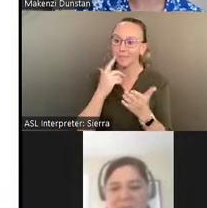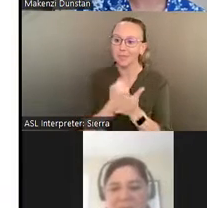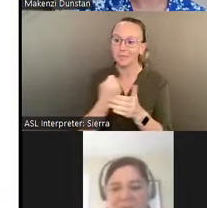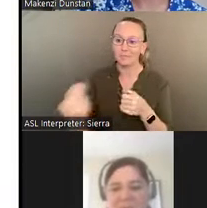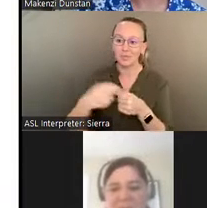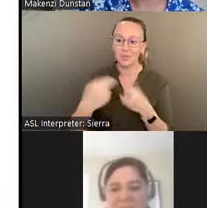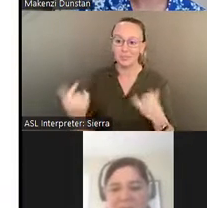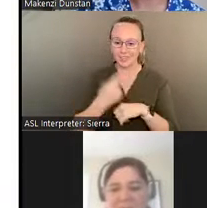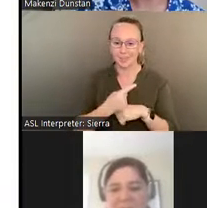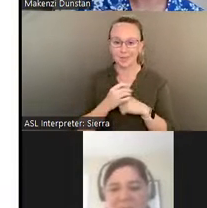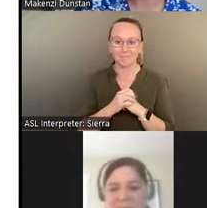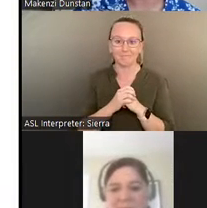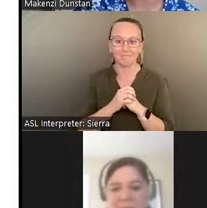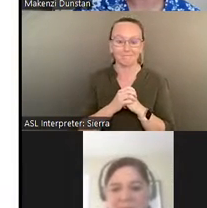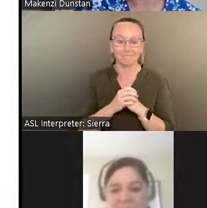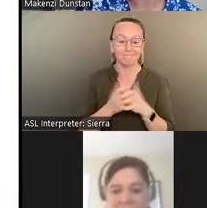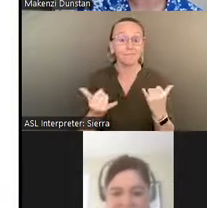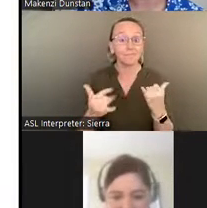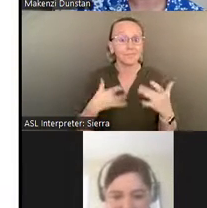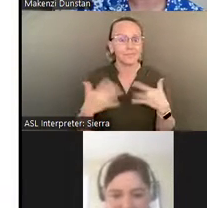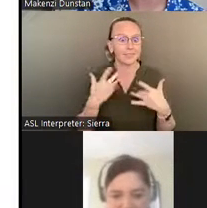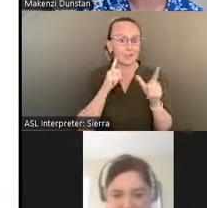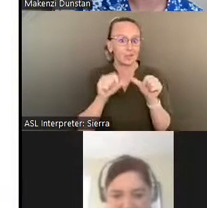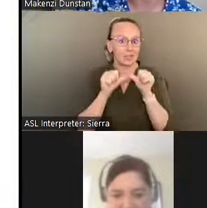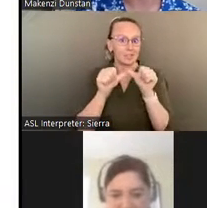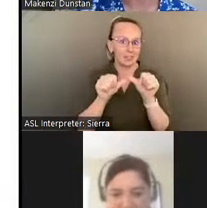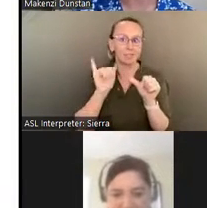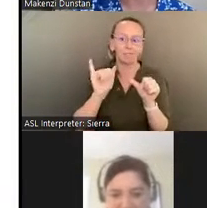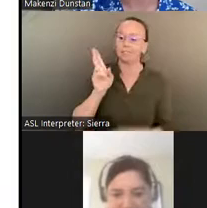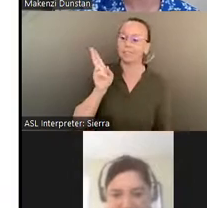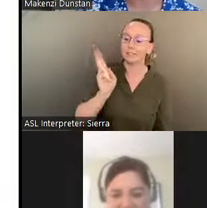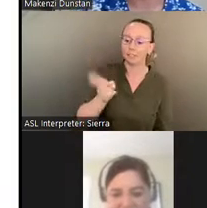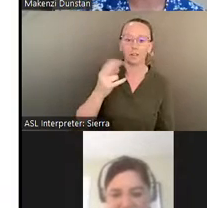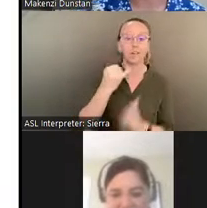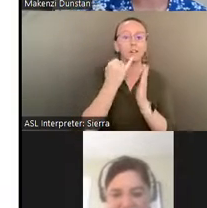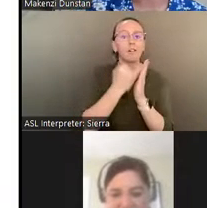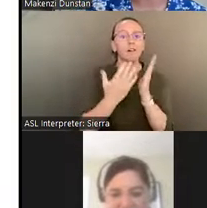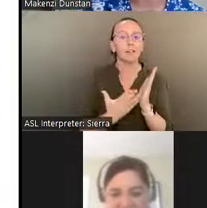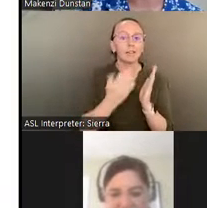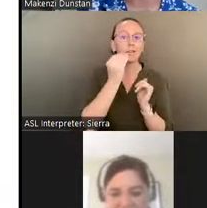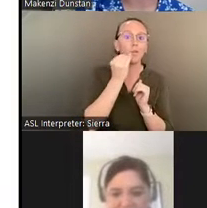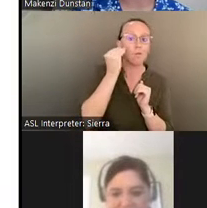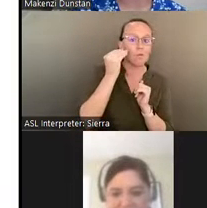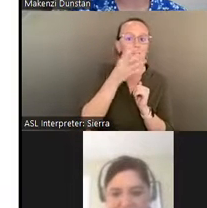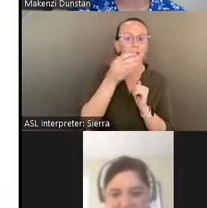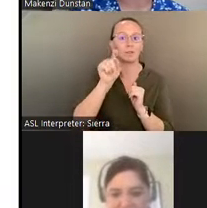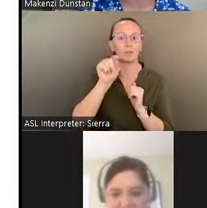We are so excited to continue the Historic Artists' Homes and Studios Virtual Road Trip for its second season.